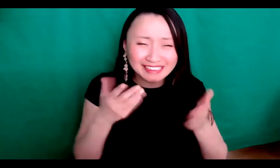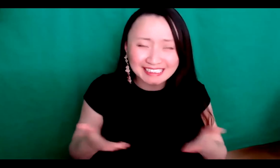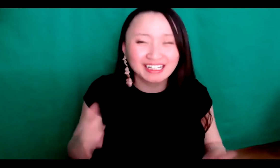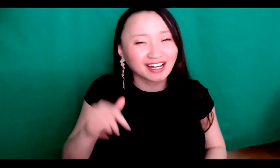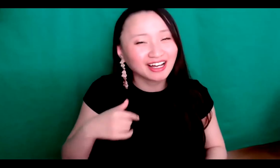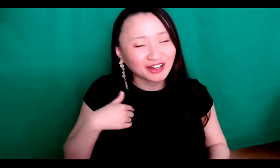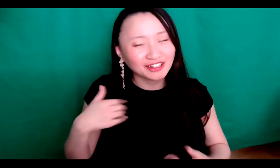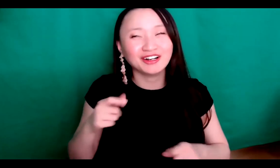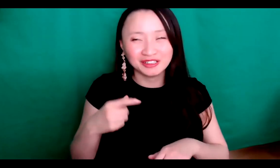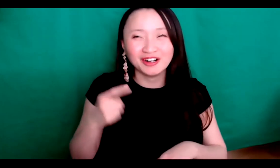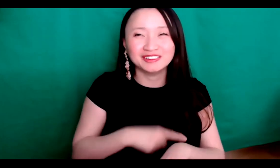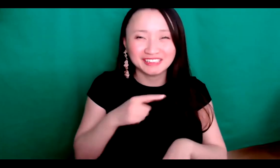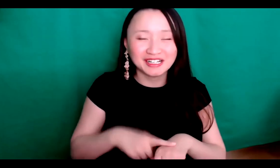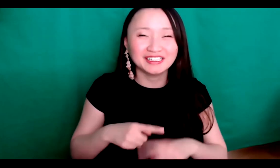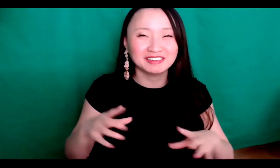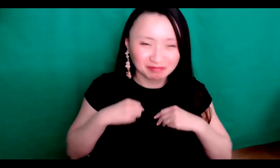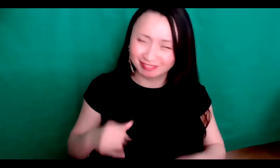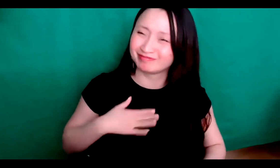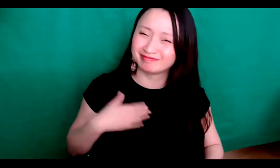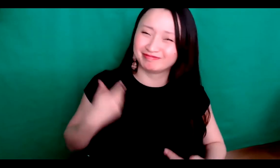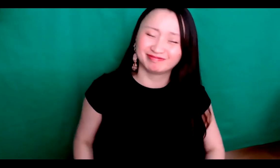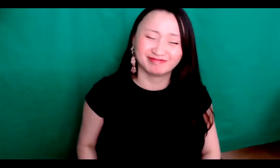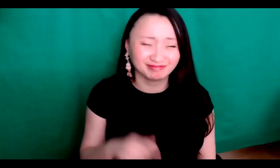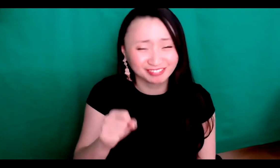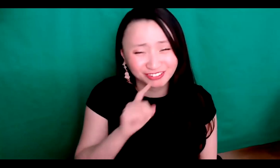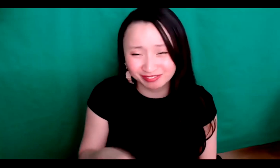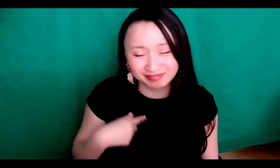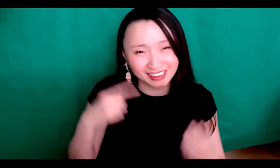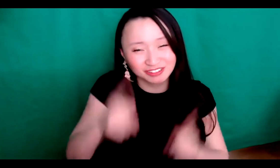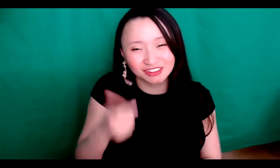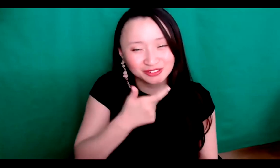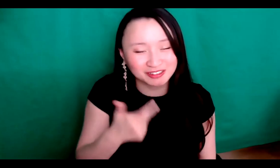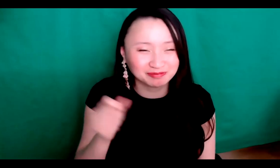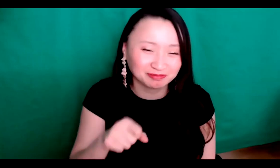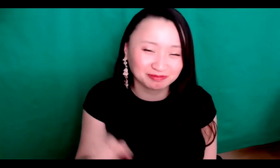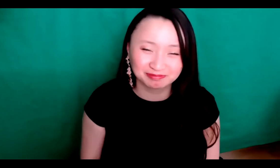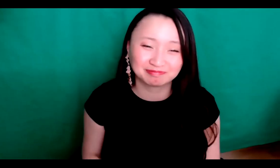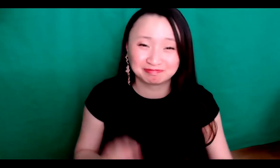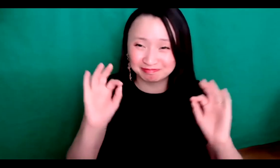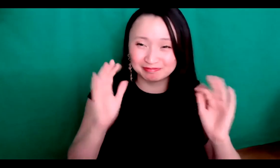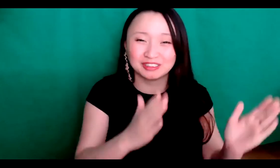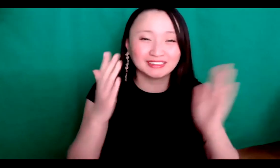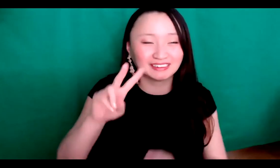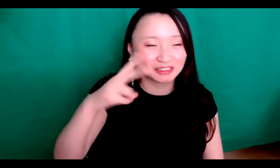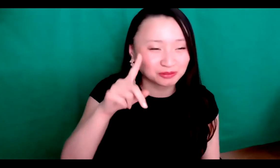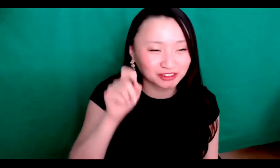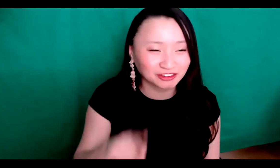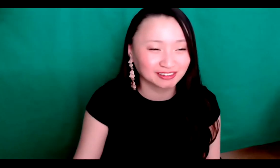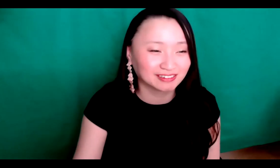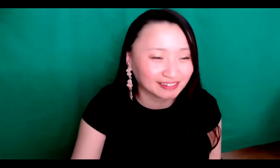loud or is not a bad thing, but so I'm owning who I am so I agree with you, Joey, I do.